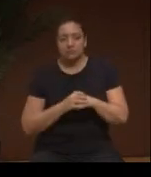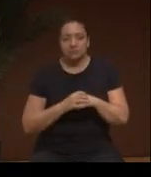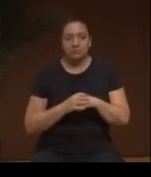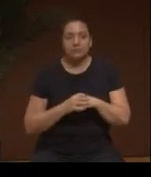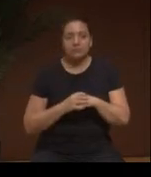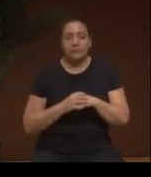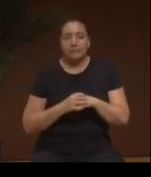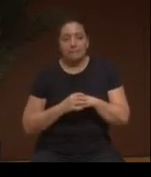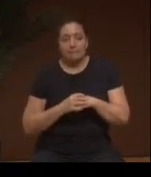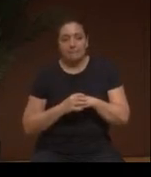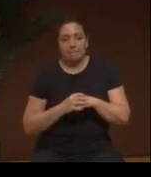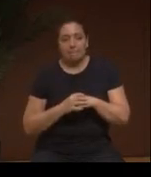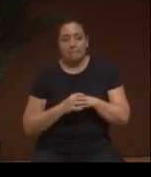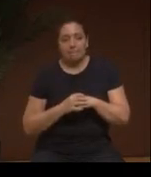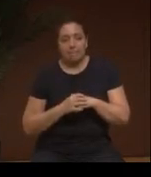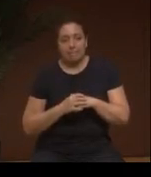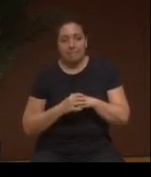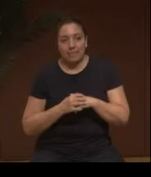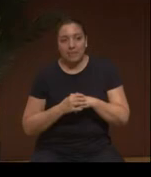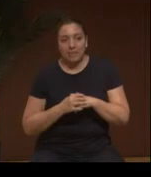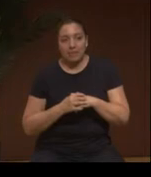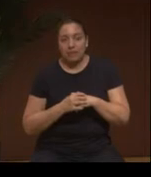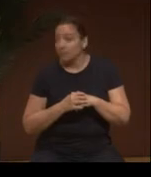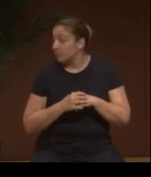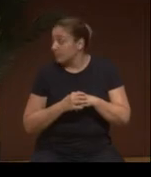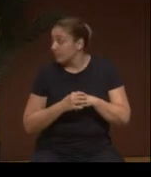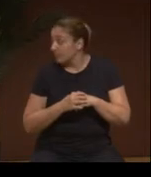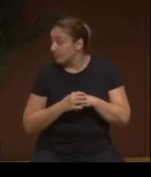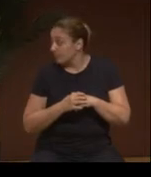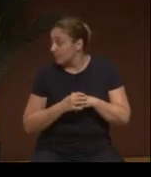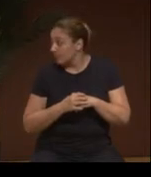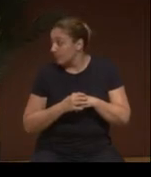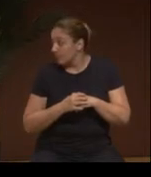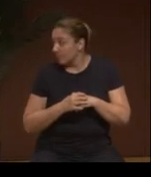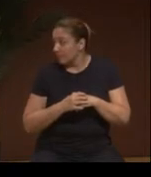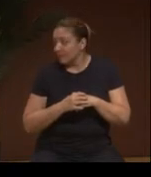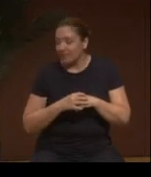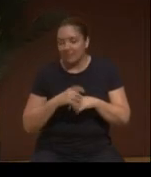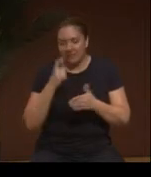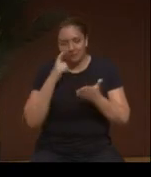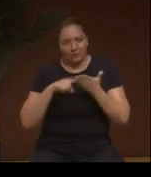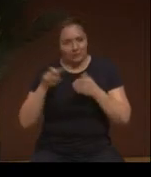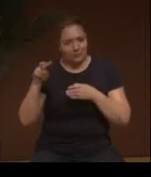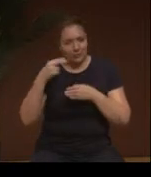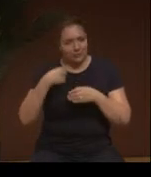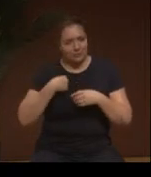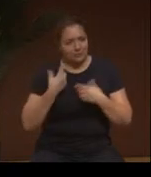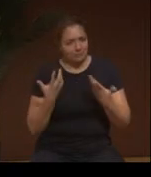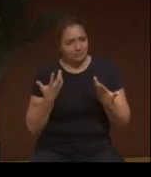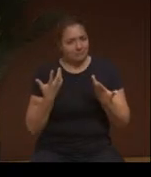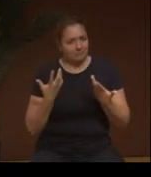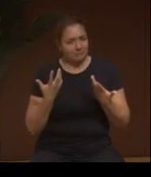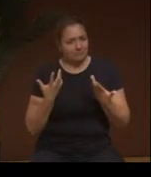Many of us are elders, and other who are round the, you know where. But it's necessary that [cossstalk] look, they say-- She looked at me. [Crosstalk].